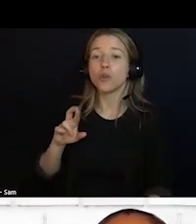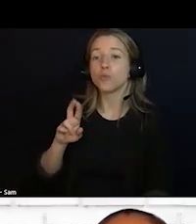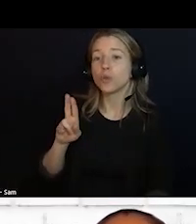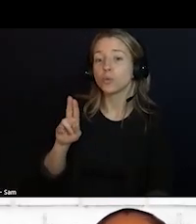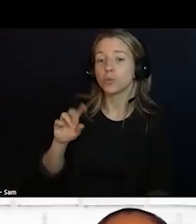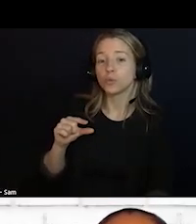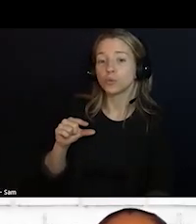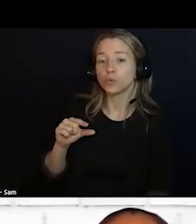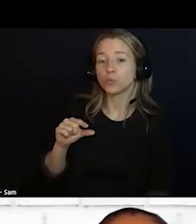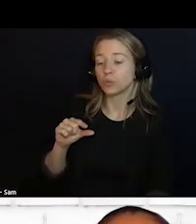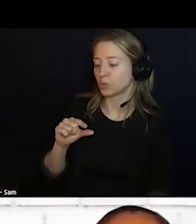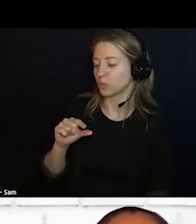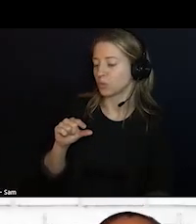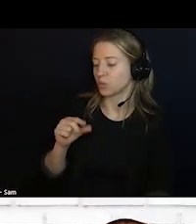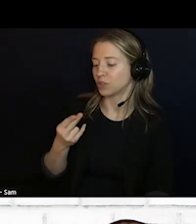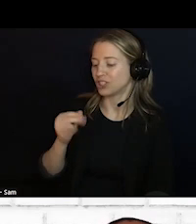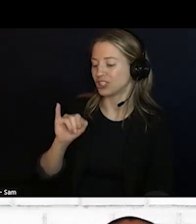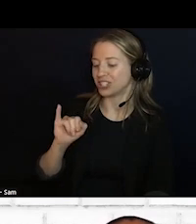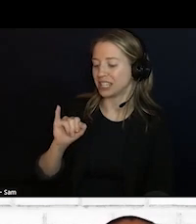IF I BUTCHERED YOUR NAME -- BUT YOU